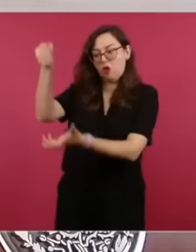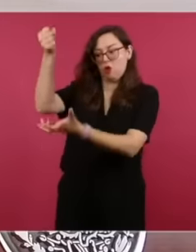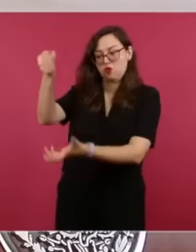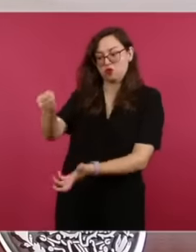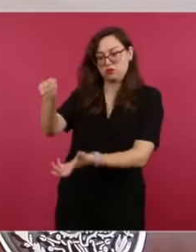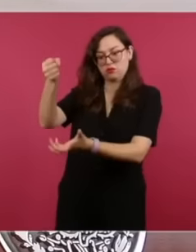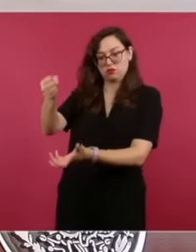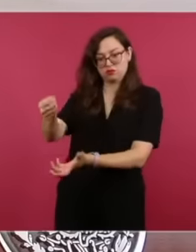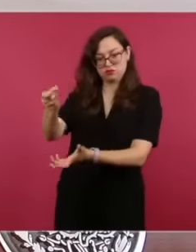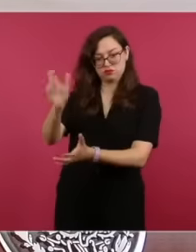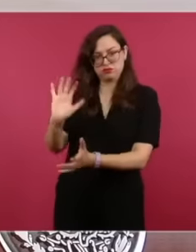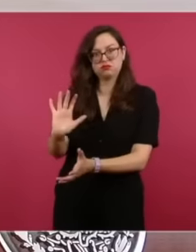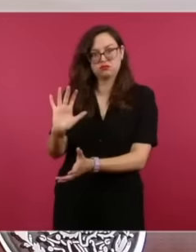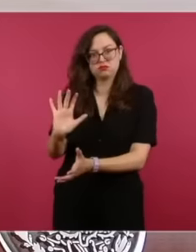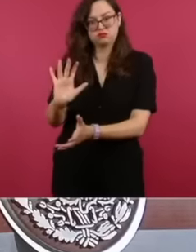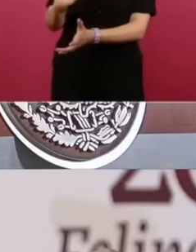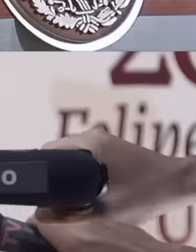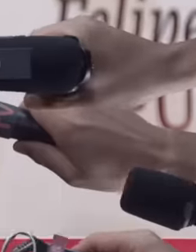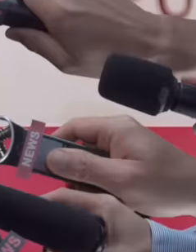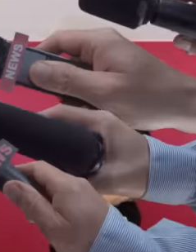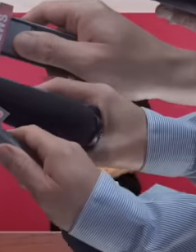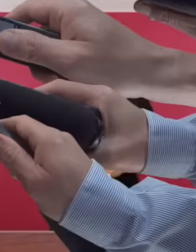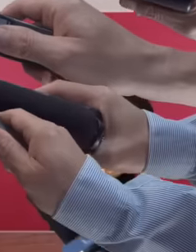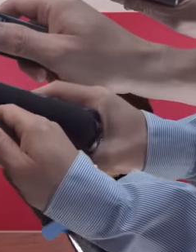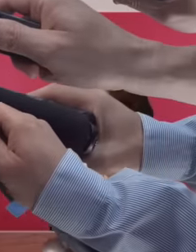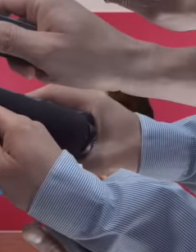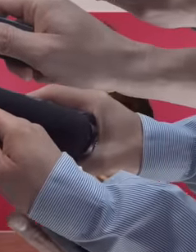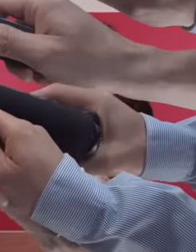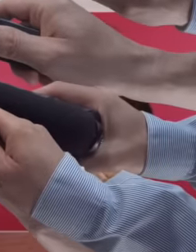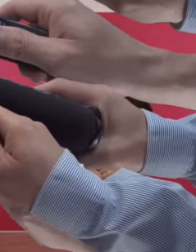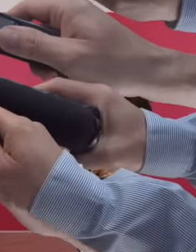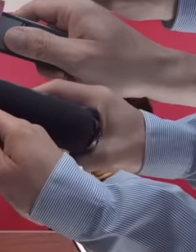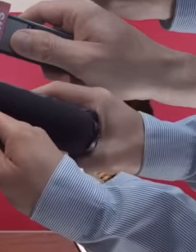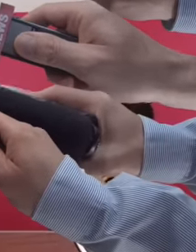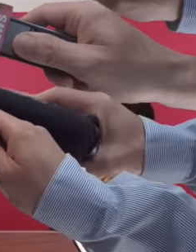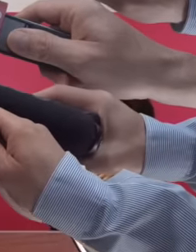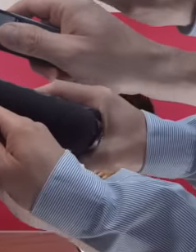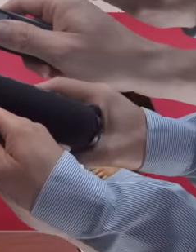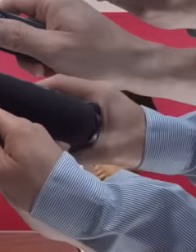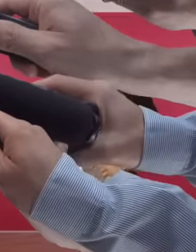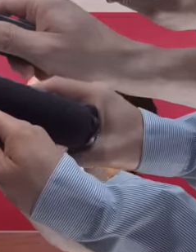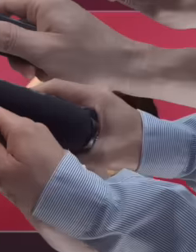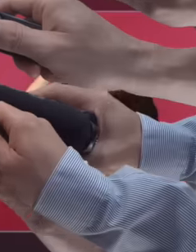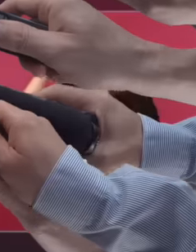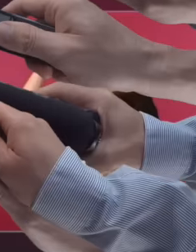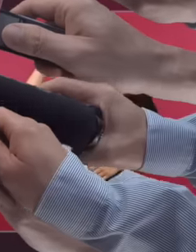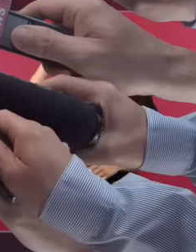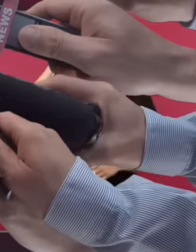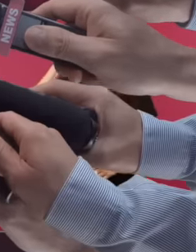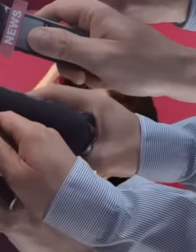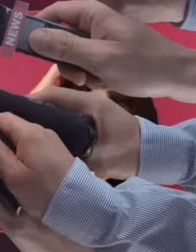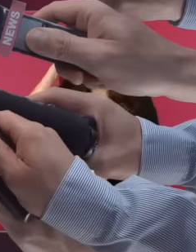President Obrador's morning conferences as he is an electoral season, the majority of them come to